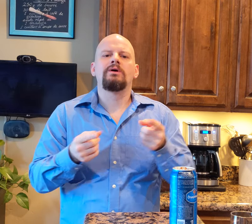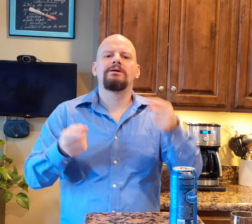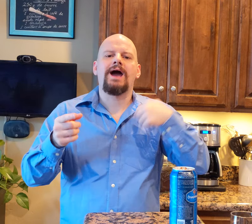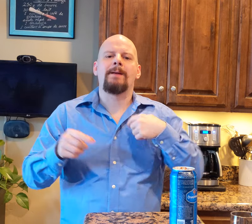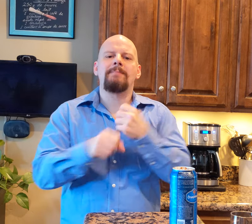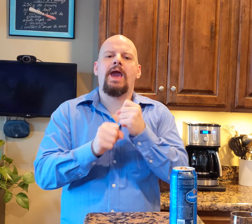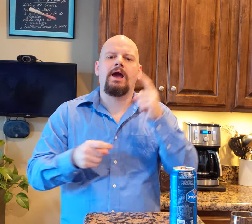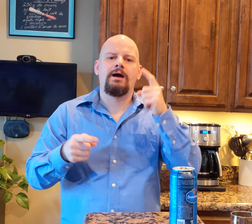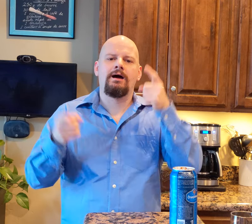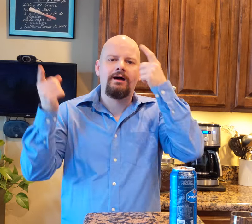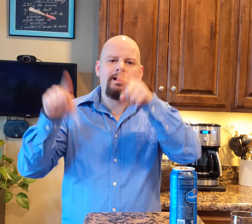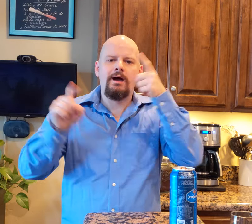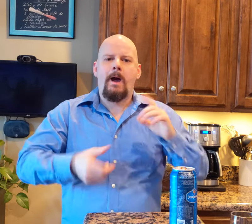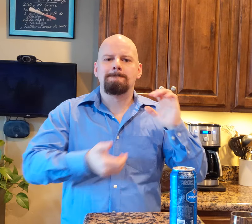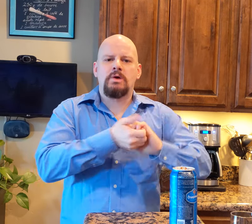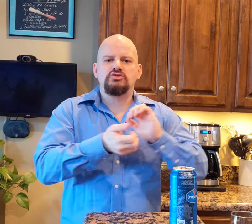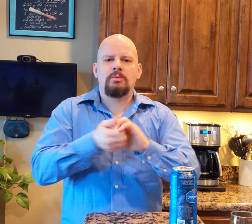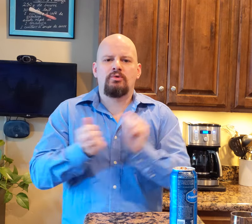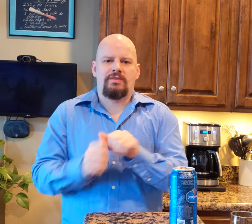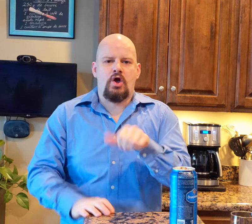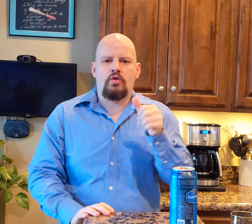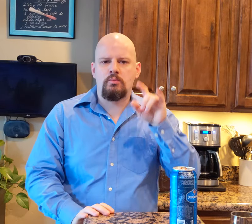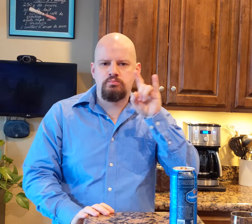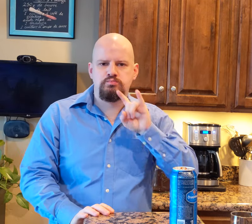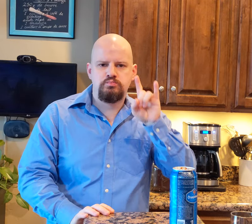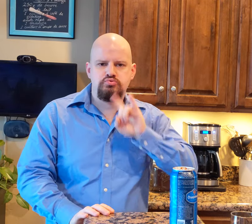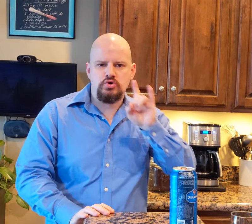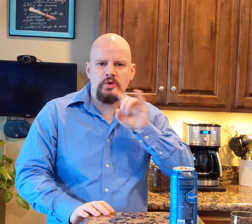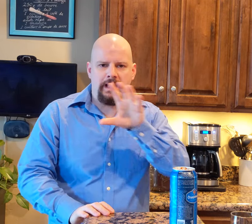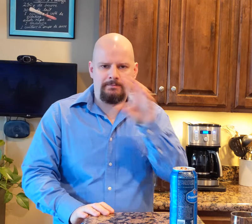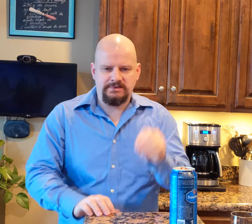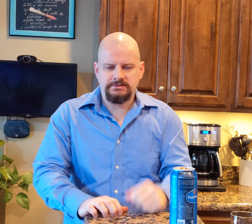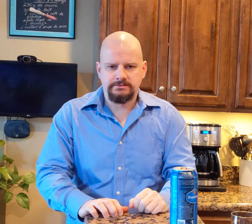they make a partnership agreement with other breweries.